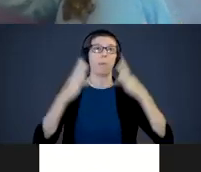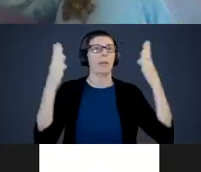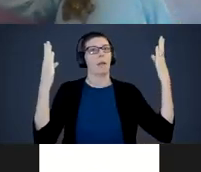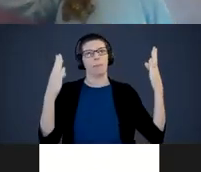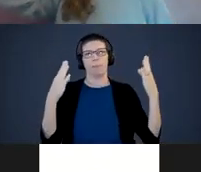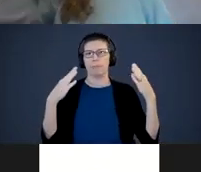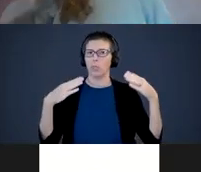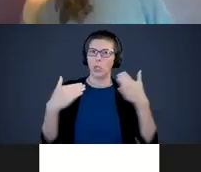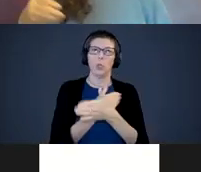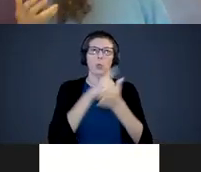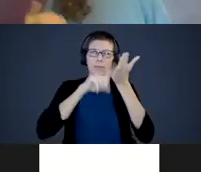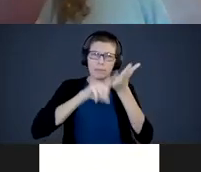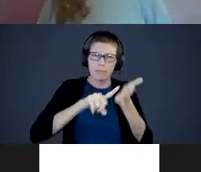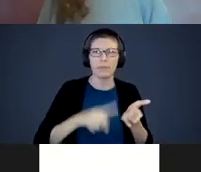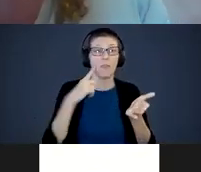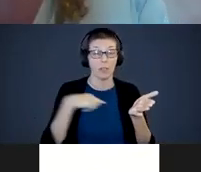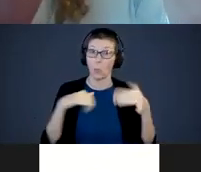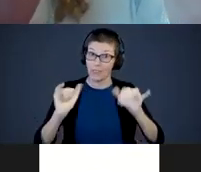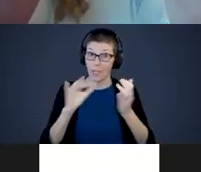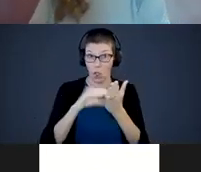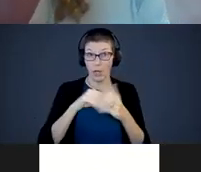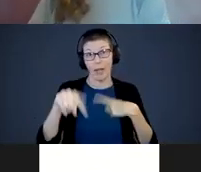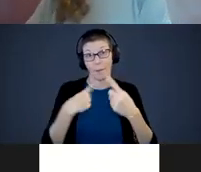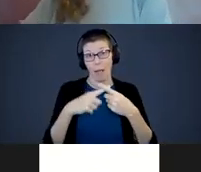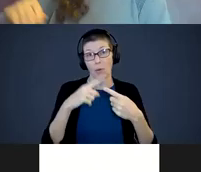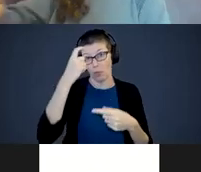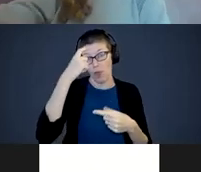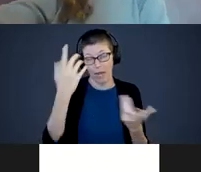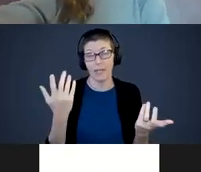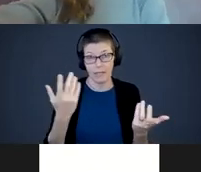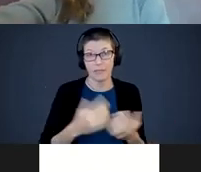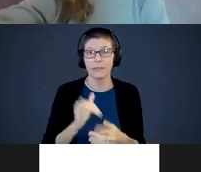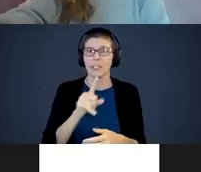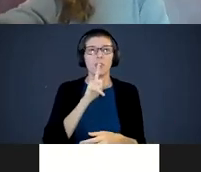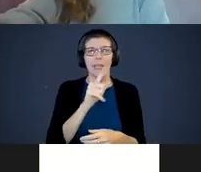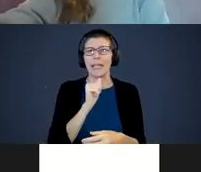to us and we are still learning about the brain. This is not an area that